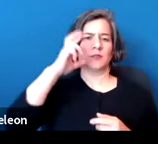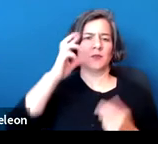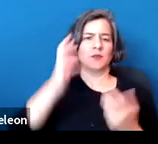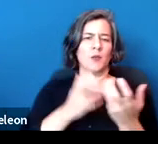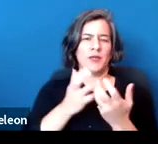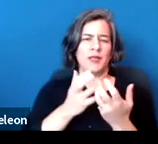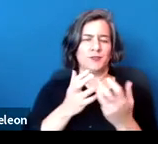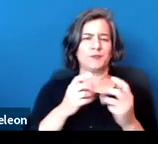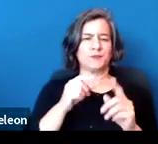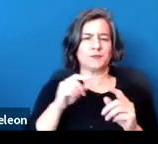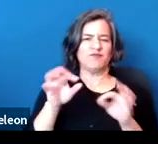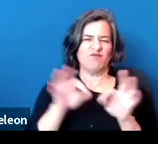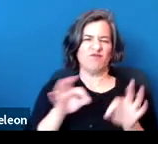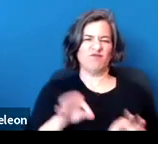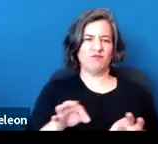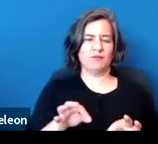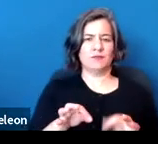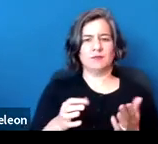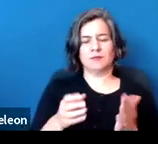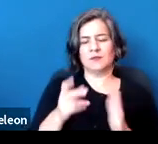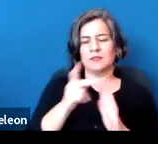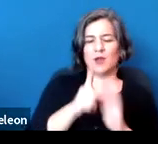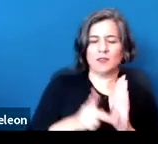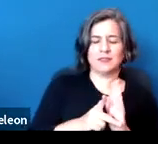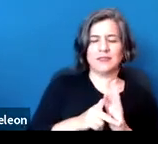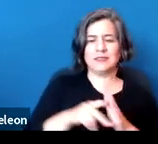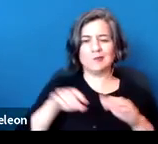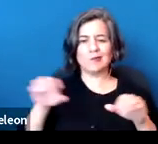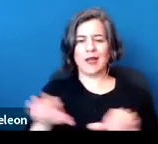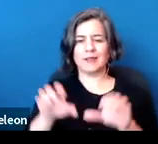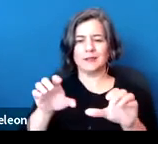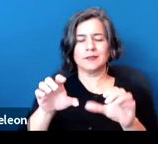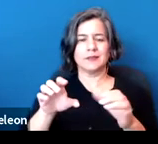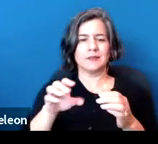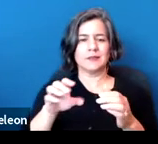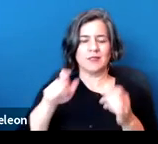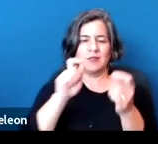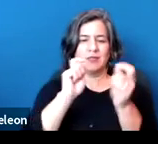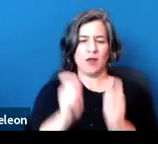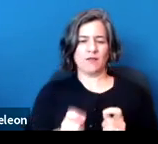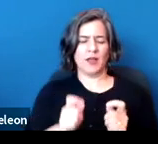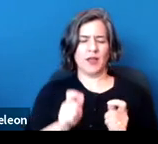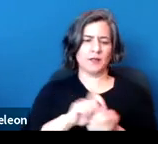The concept that policies and practices must be modified or changed, in some instances,